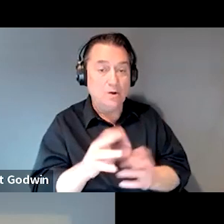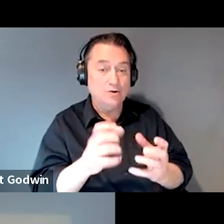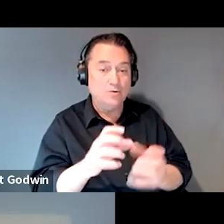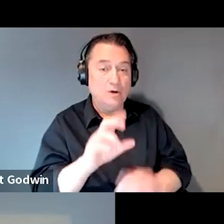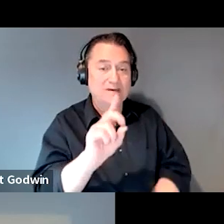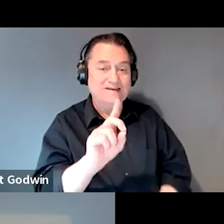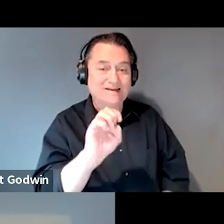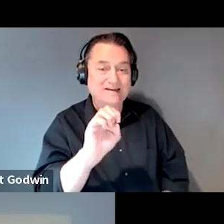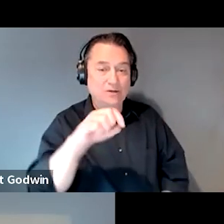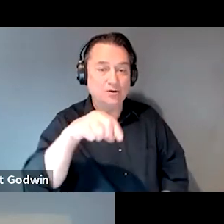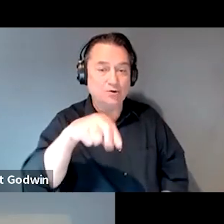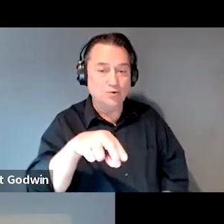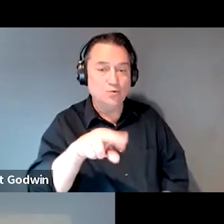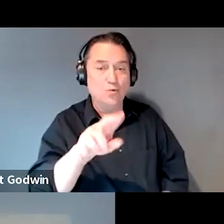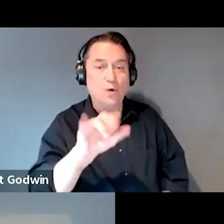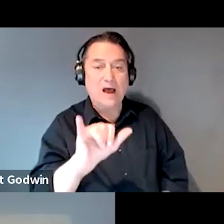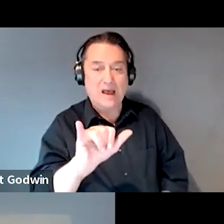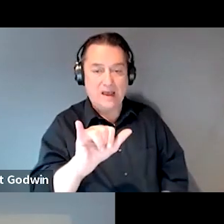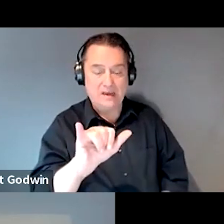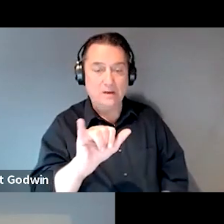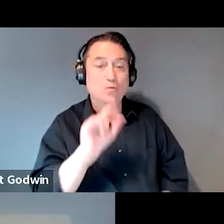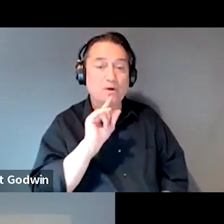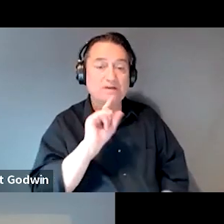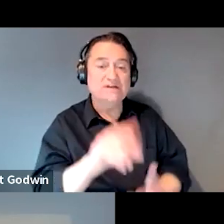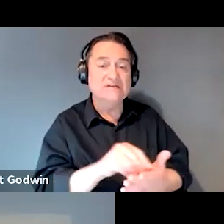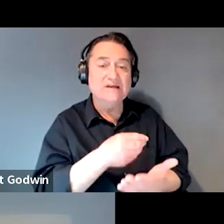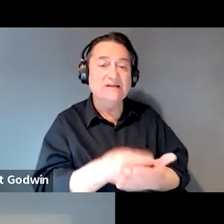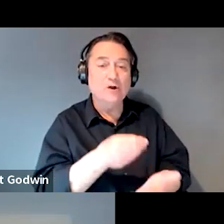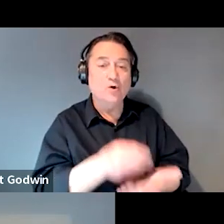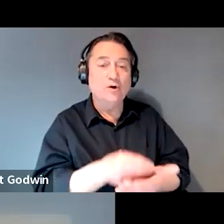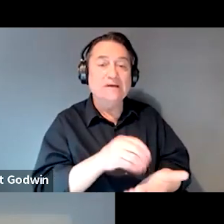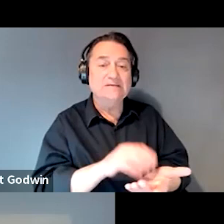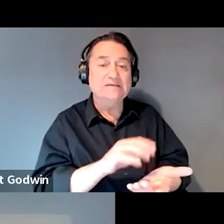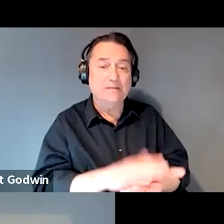which is the earning statement. But someone just asked what the form for that was.